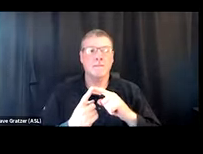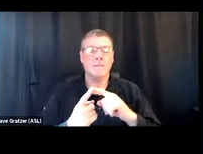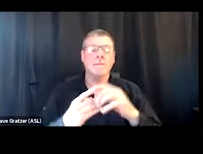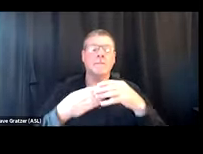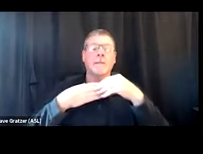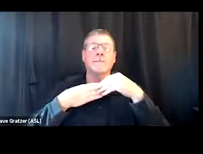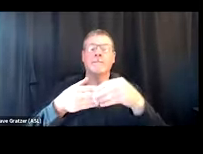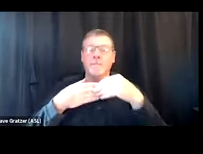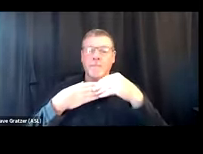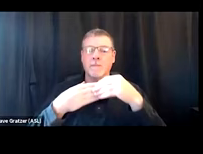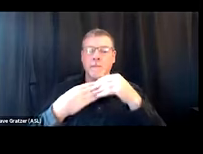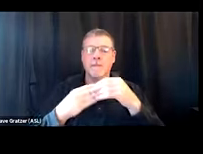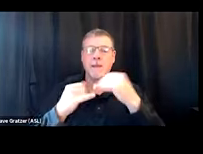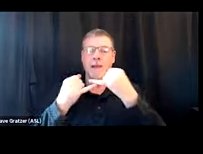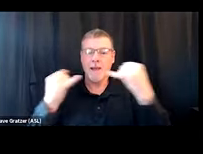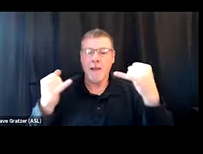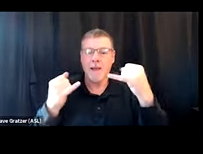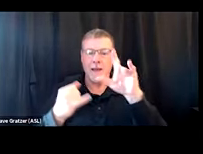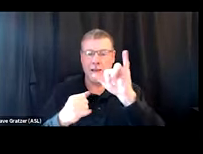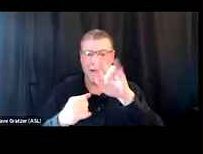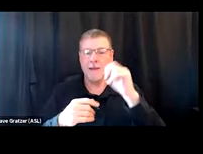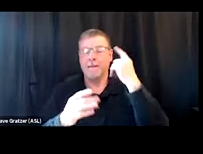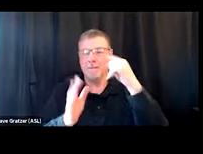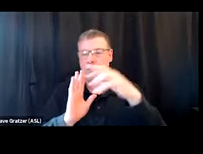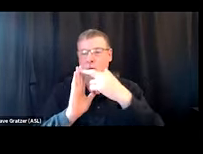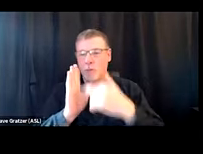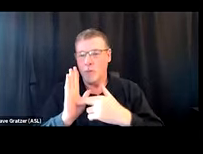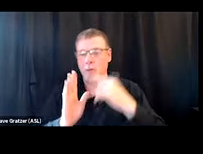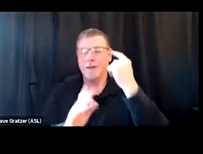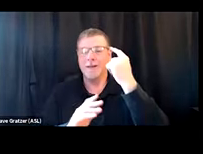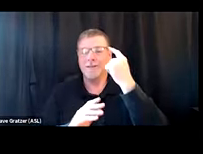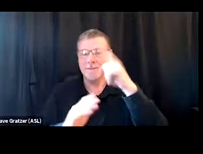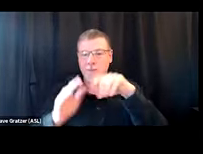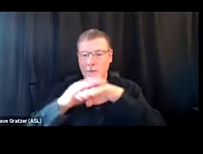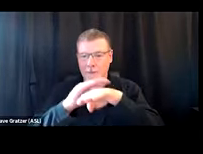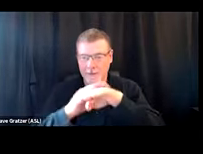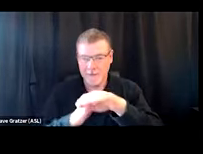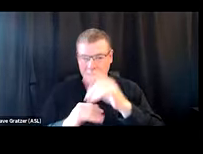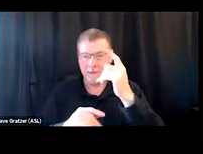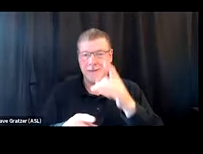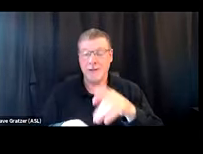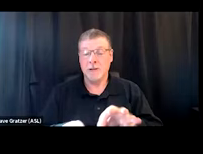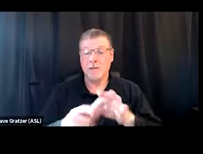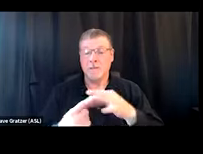that were put in place during COVID for methadone access. And I am highlighting this a little bit today